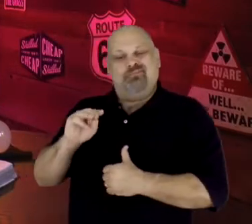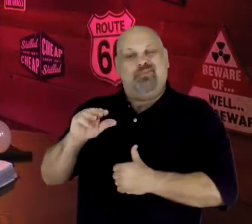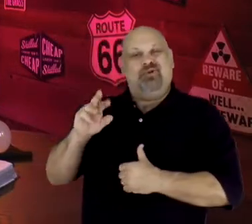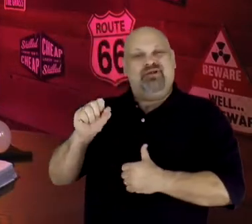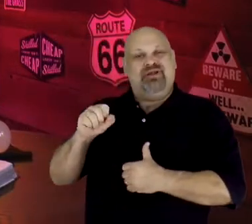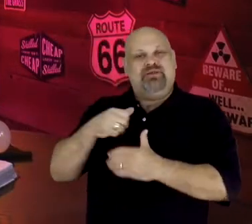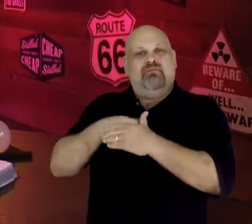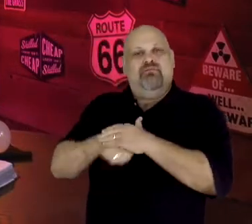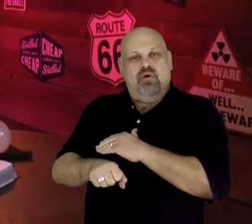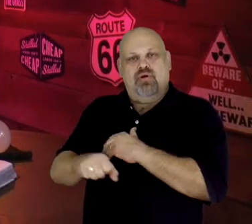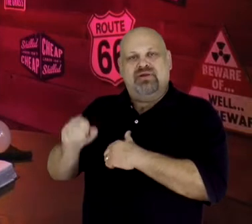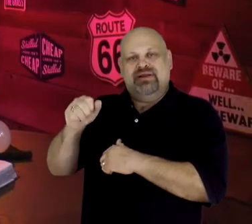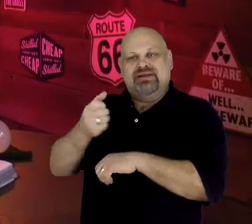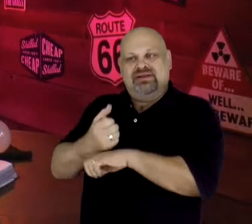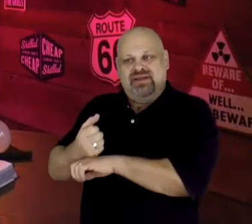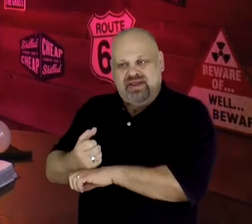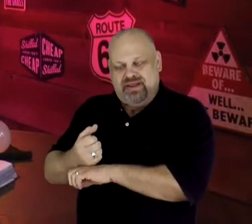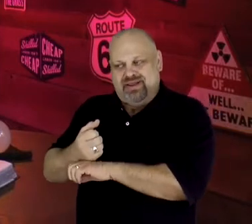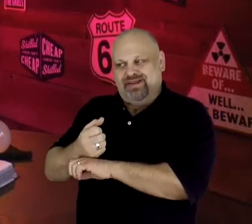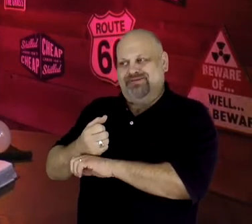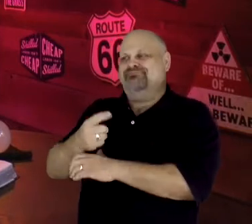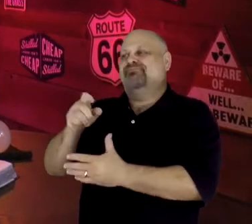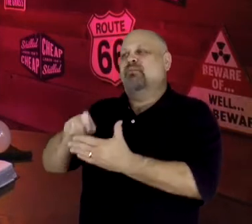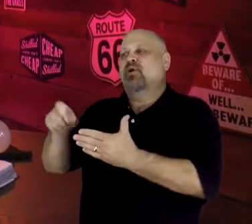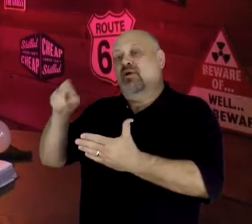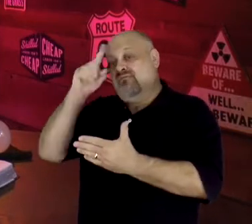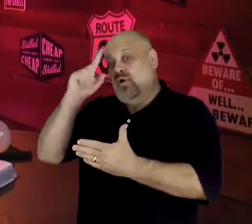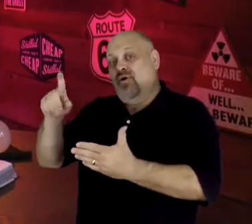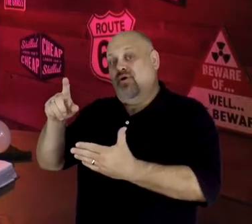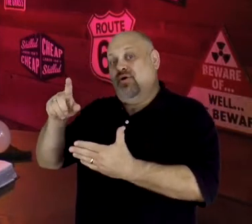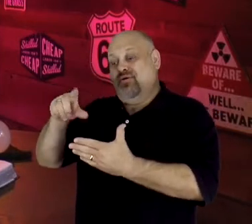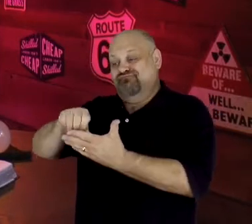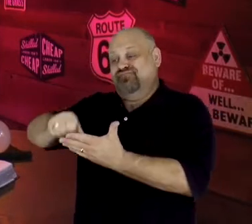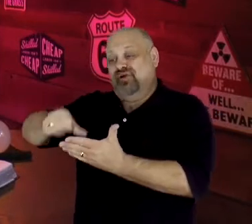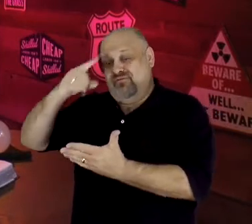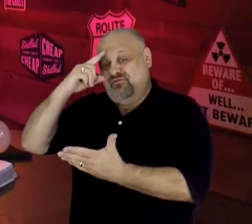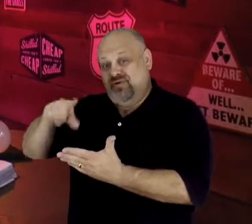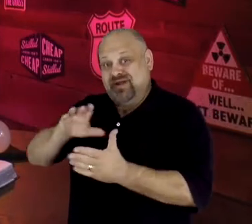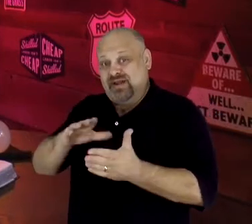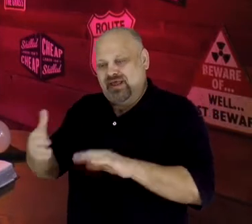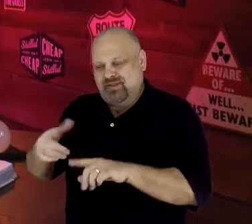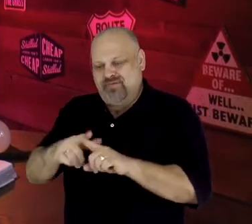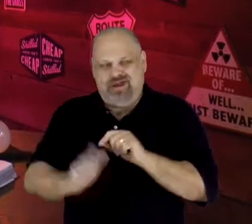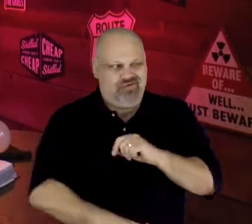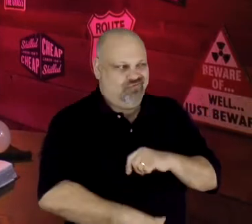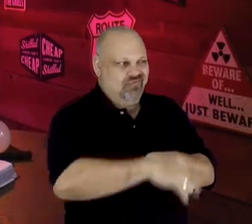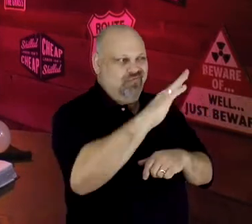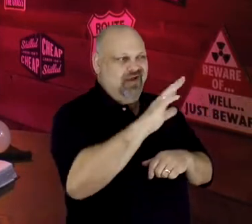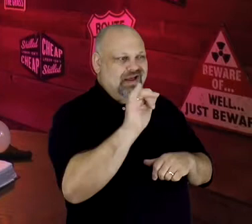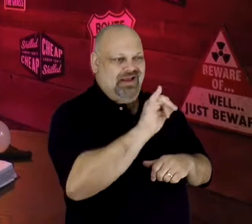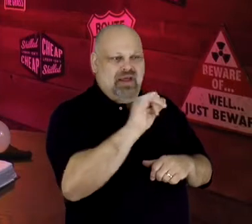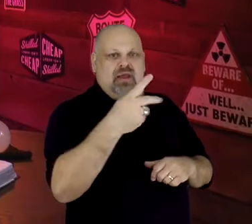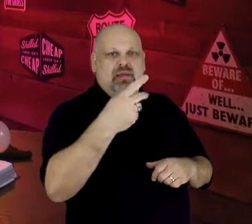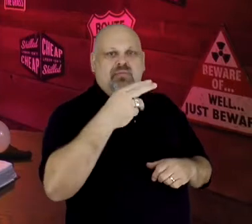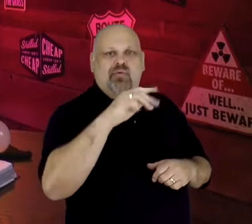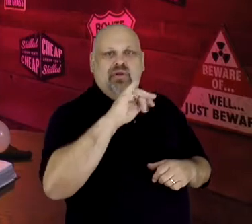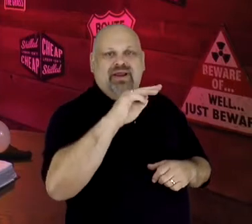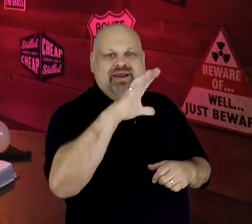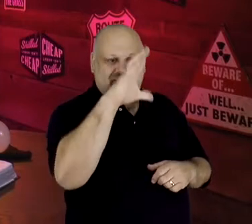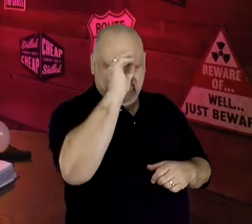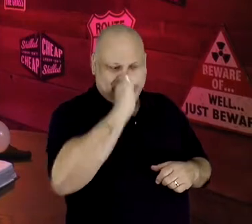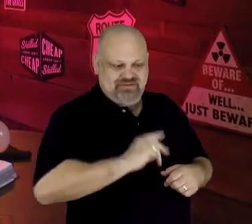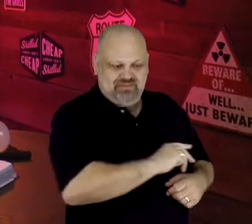marked for death, but he was raised as a prince. Somehow, Moses never lost touch with his heritage,